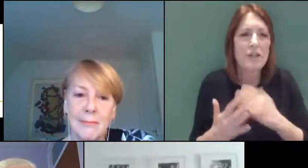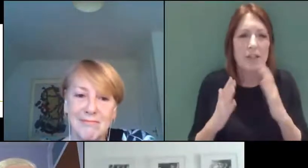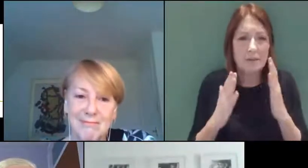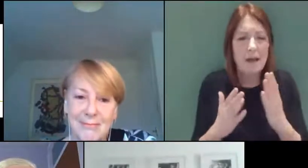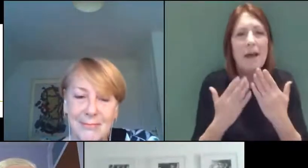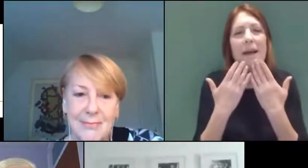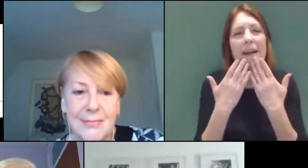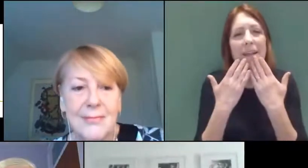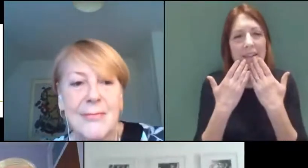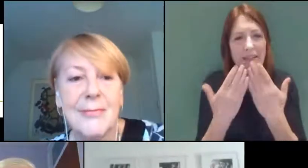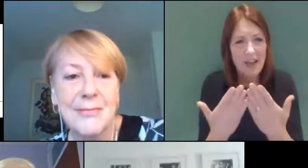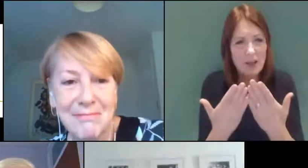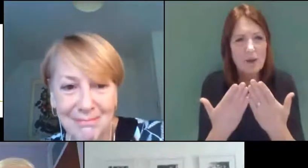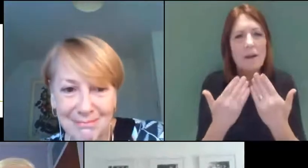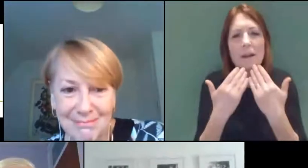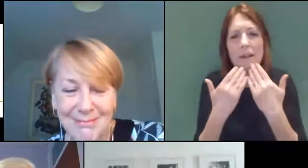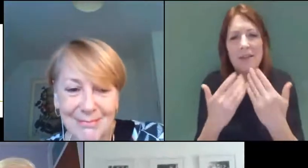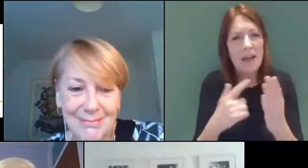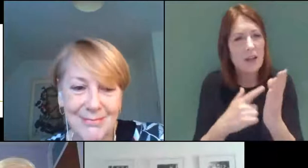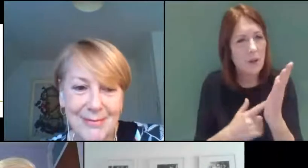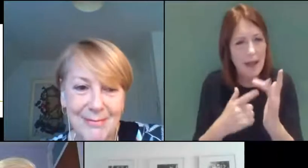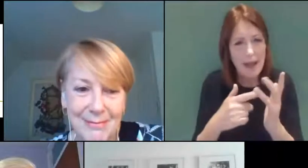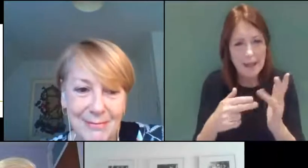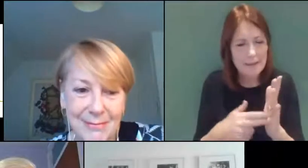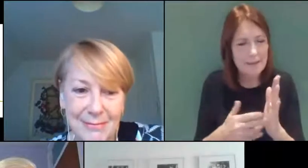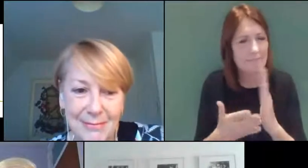And thank you Alison - very much a very good start for this morning.